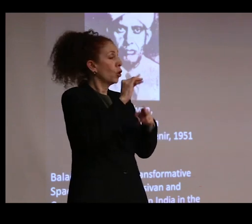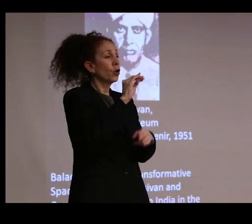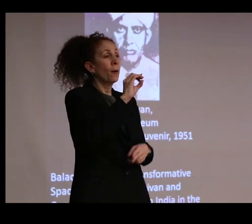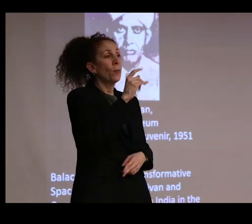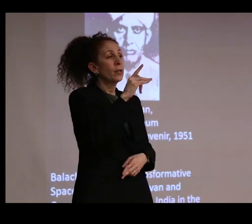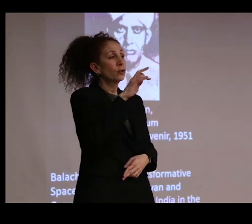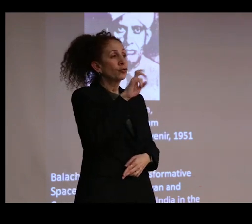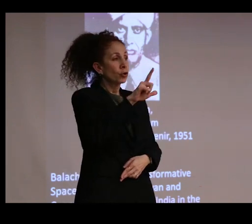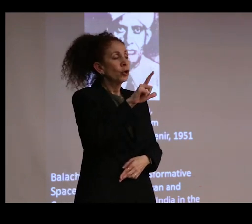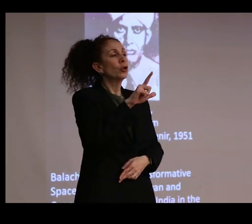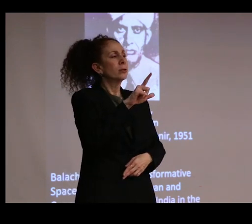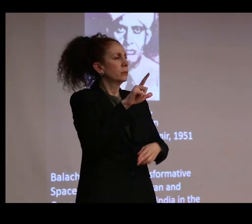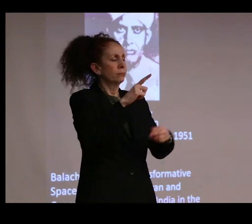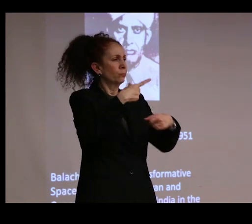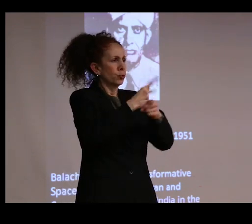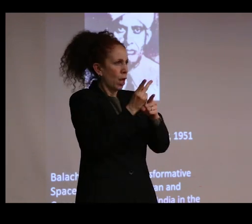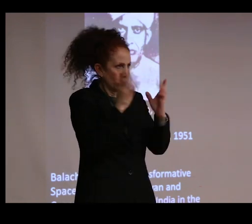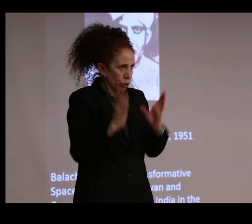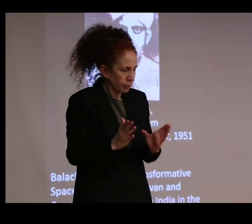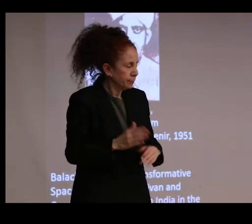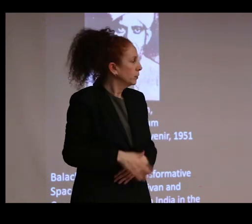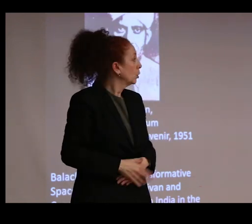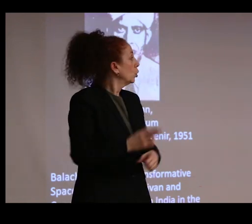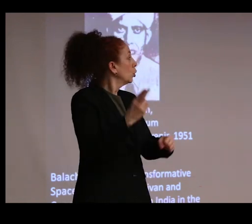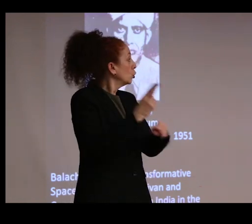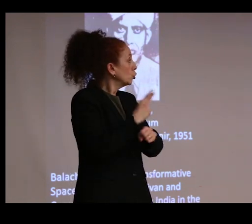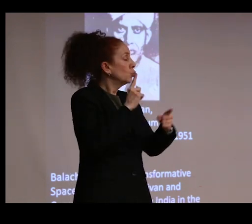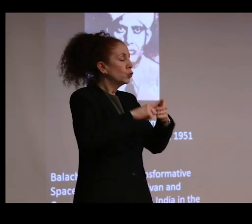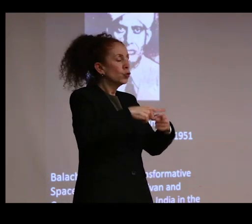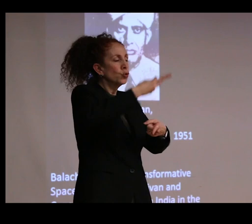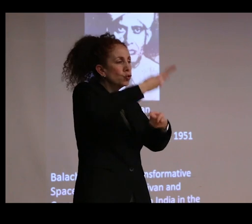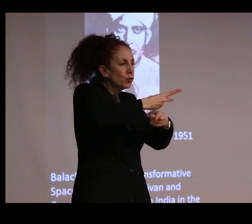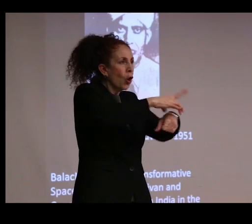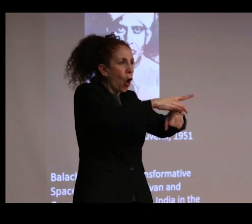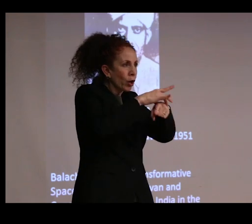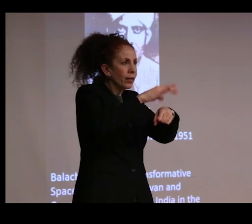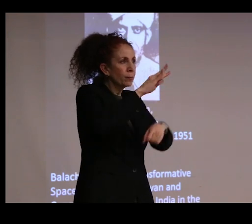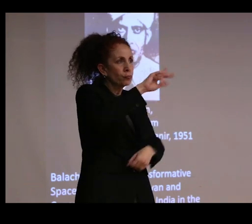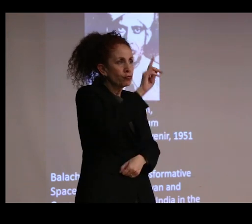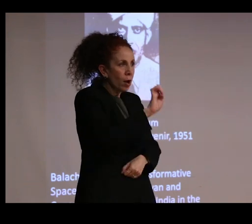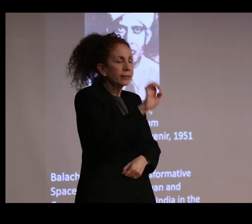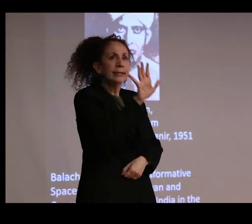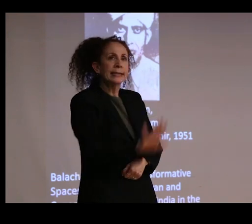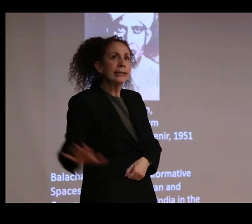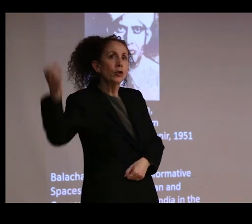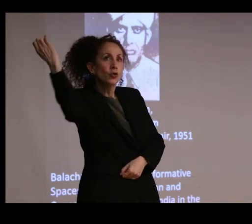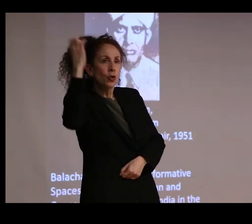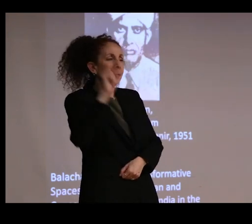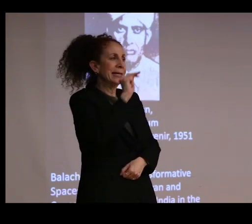a technique already in use to treat archaeological bronzes in European and North American museums.